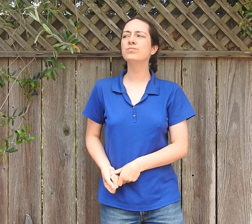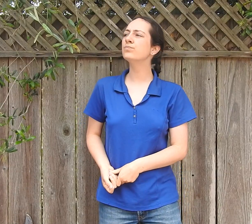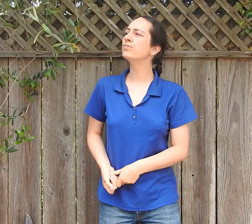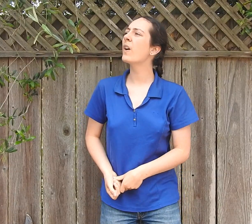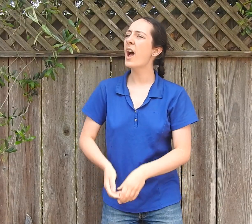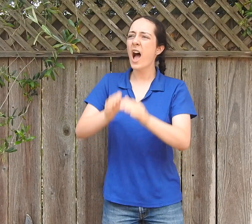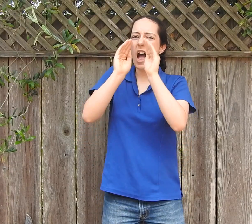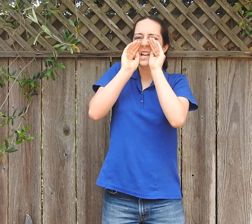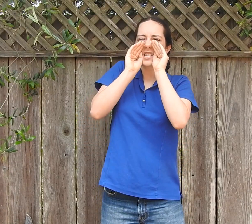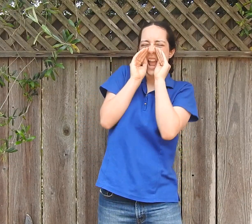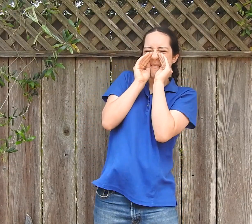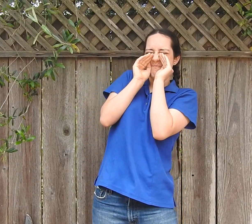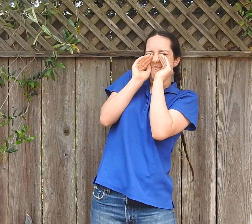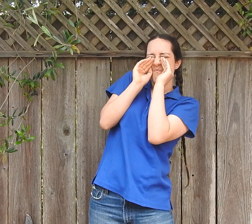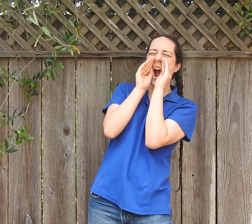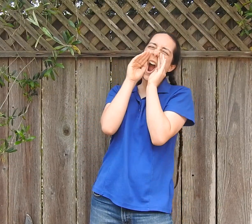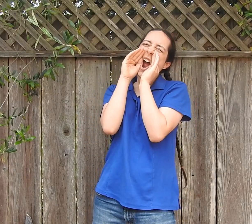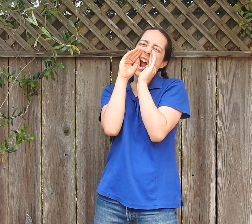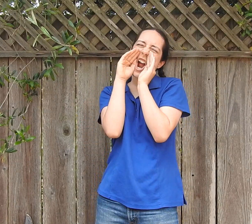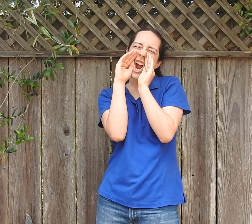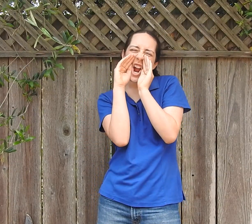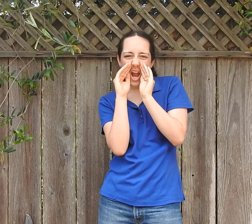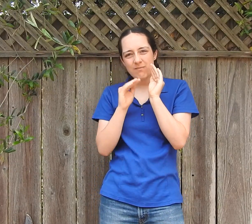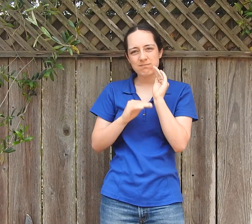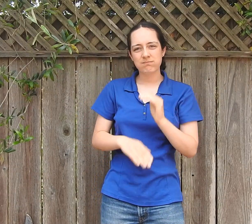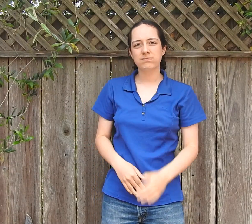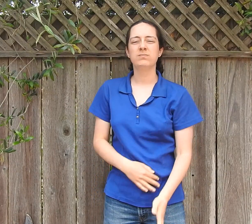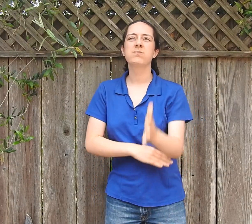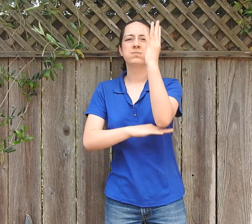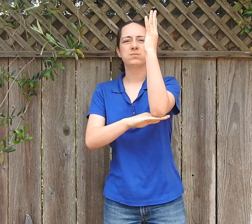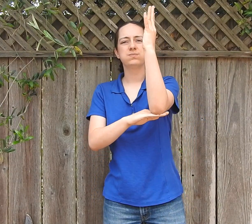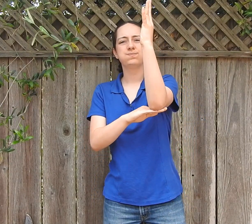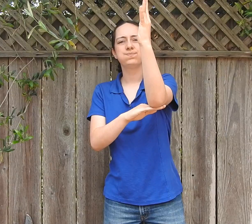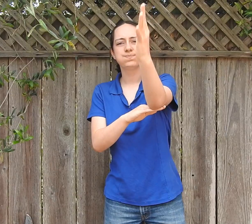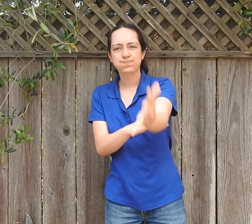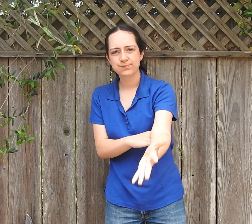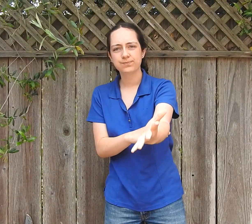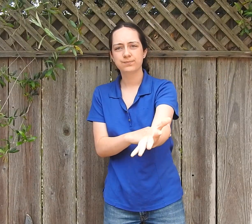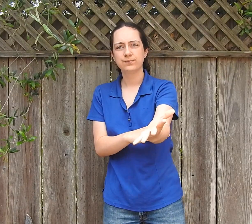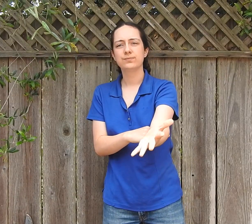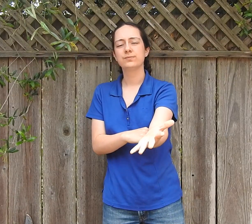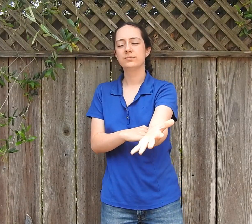He looks around and yells, "Timber!" And the tree falls down.